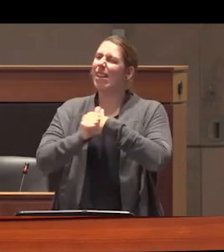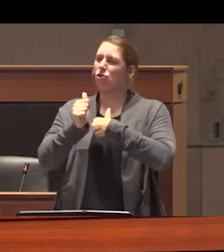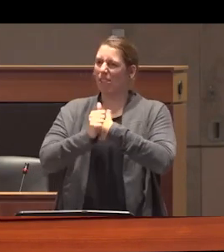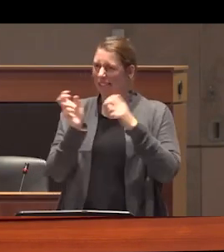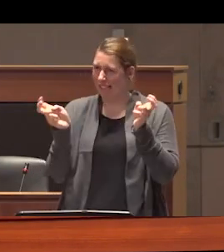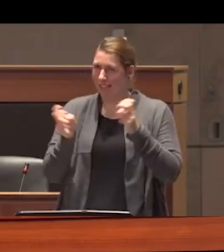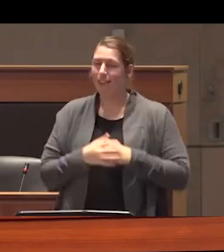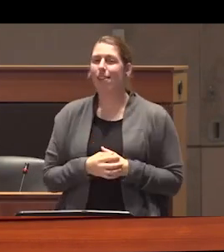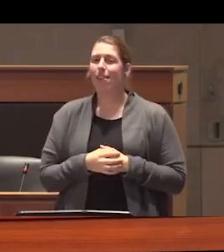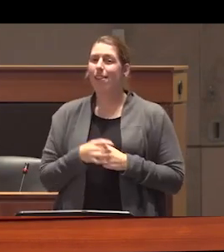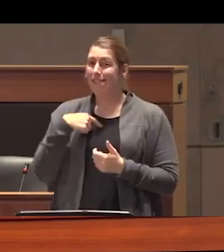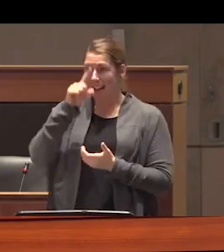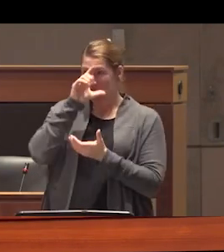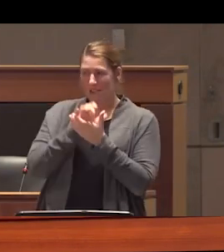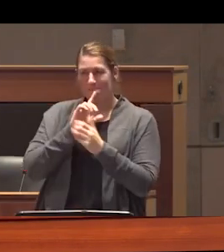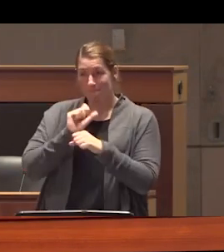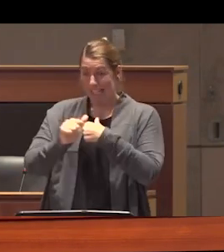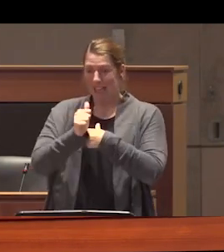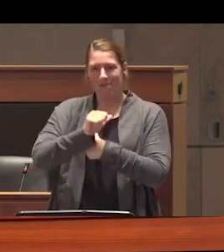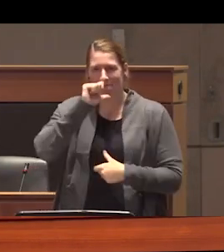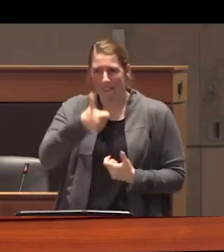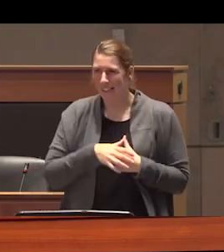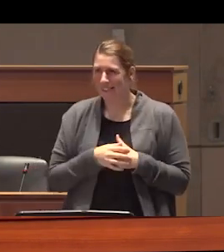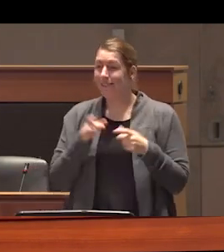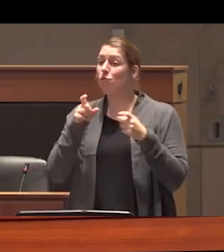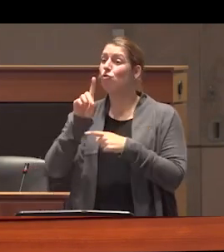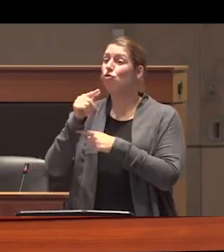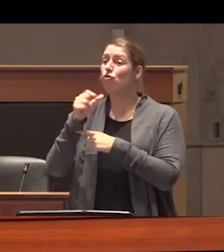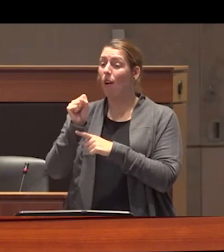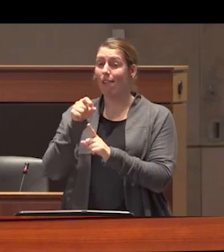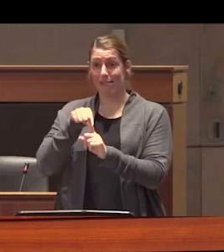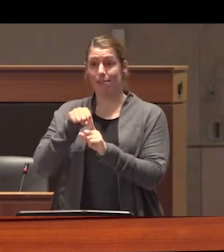that the inverse is actually true controlled substances are far more dangerous than they need